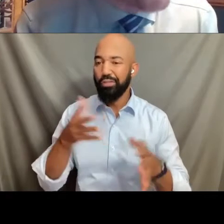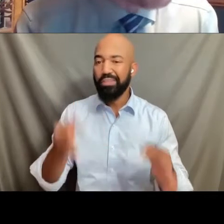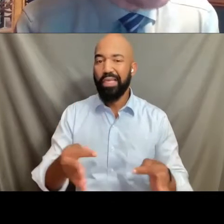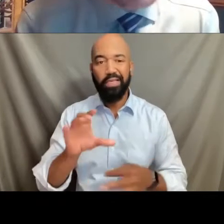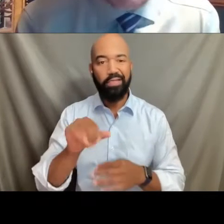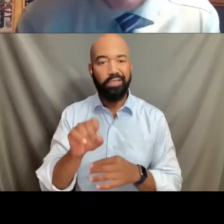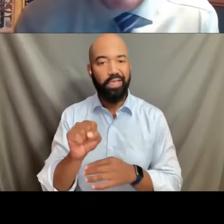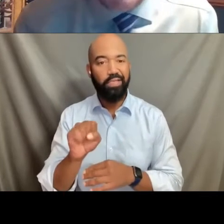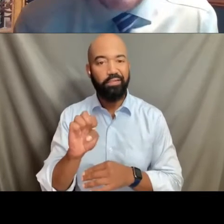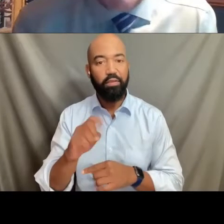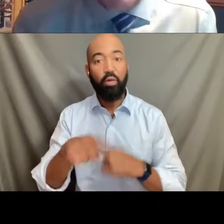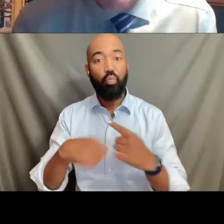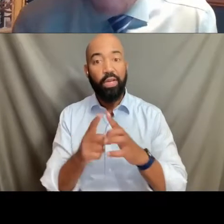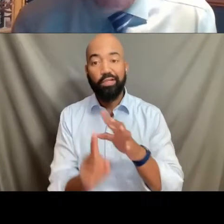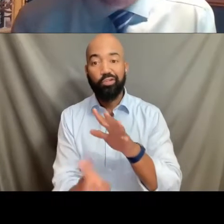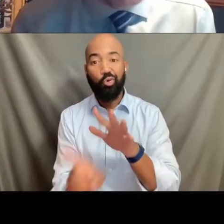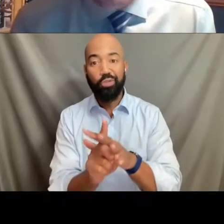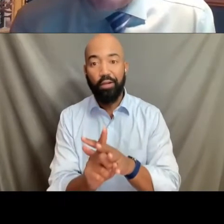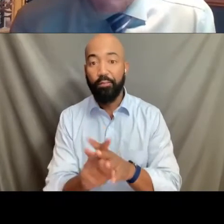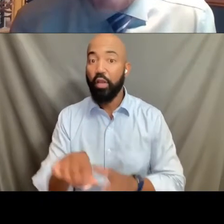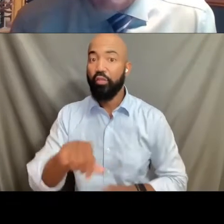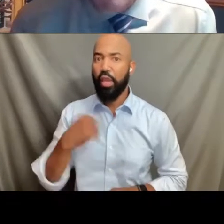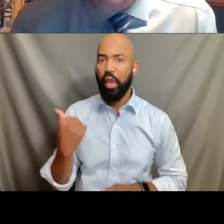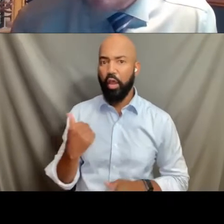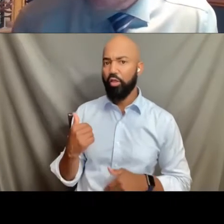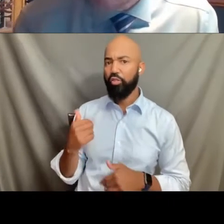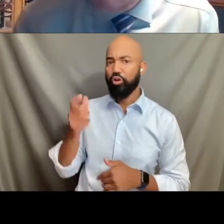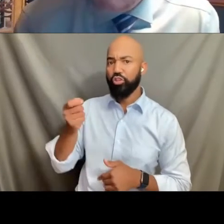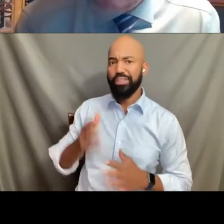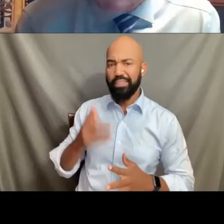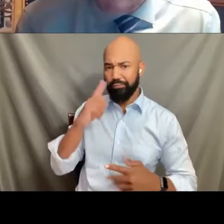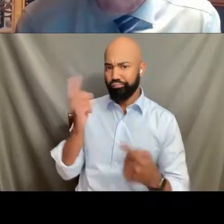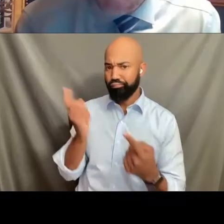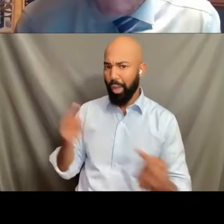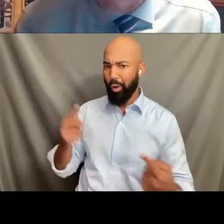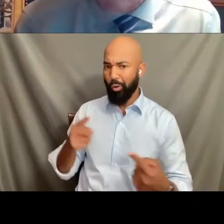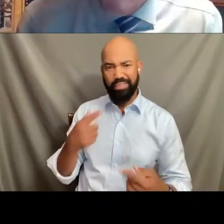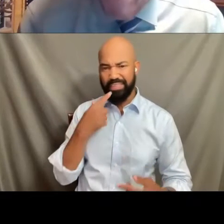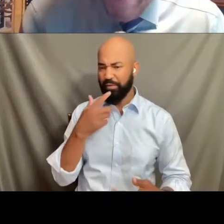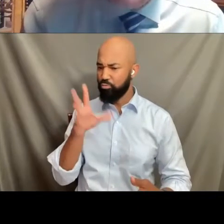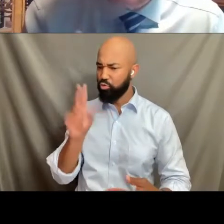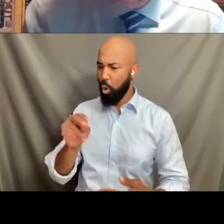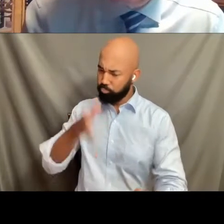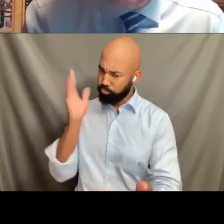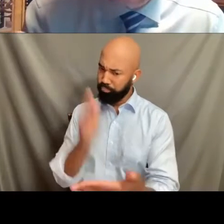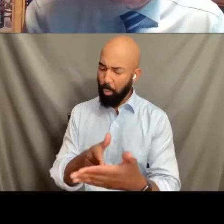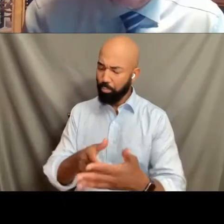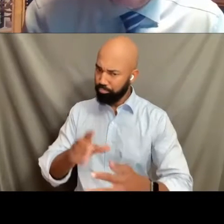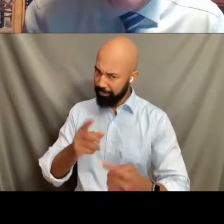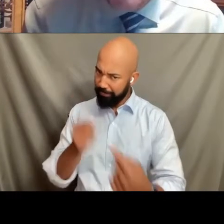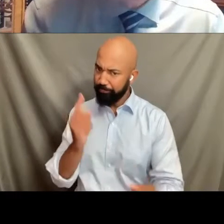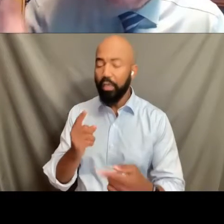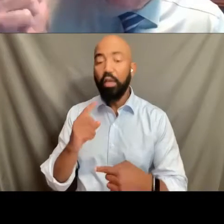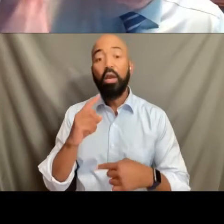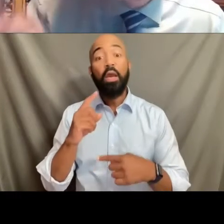The other justices in dissent were very much opposed to this and presumably will continue to be so as these cases percolate up.